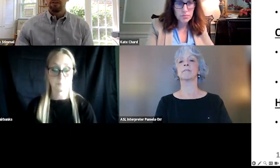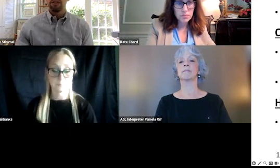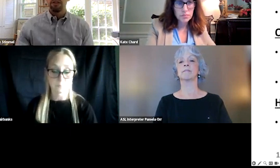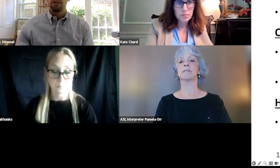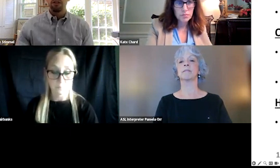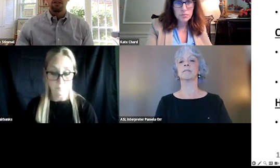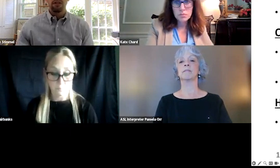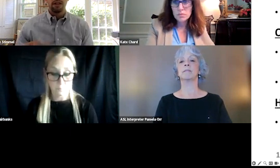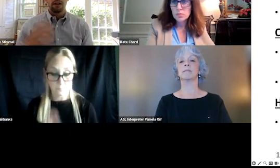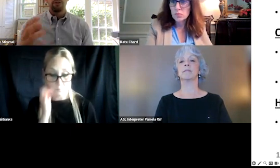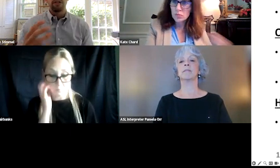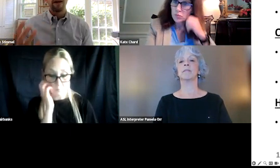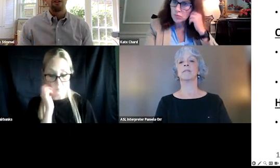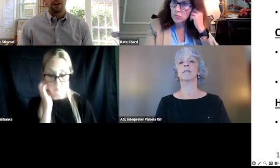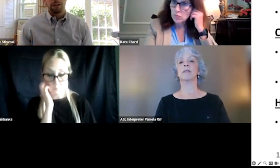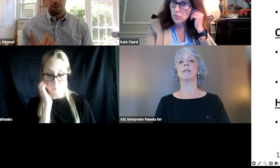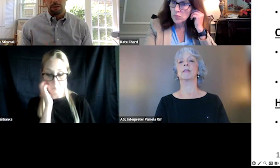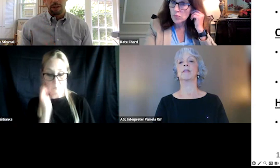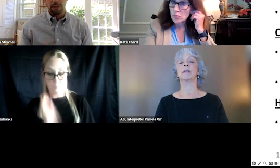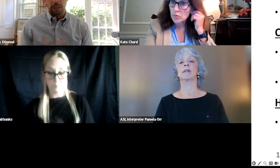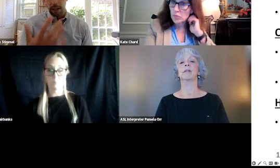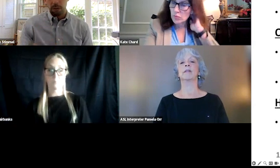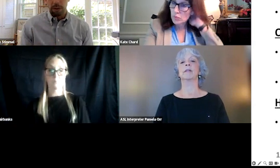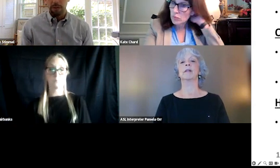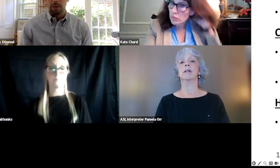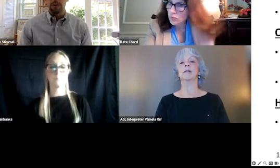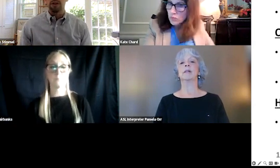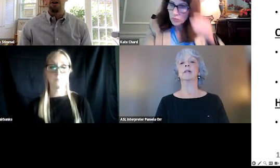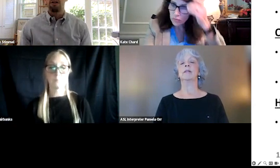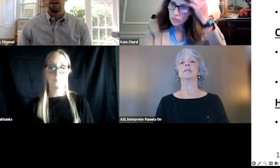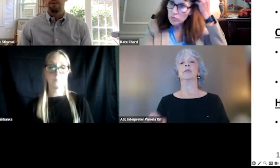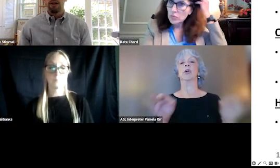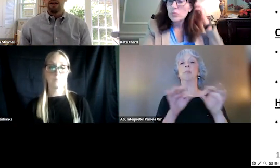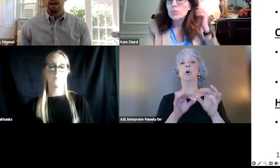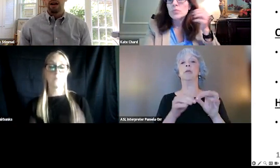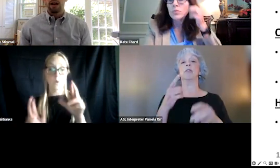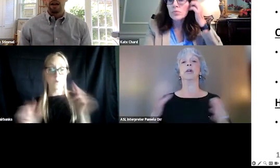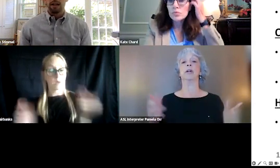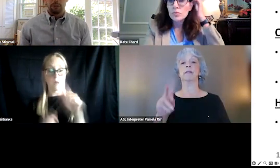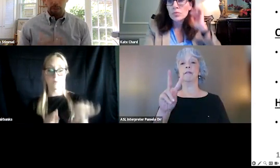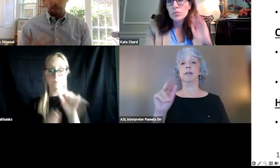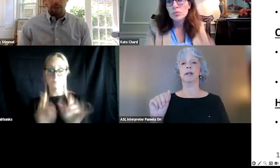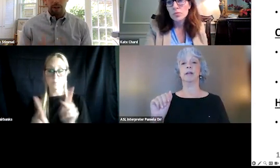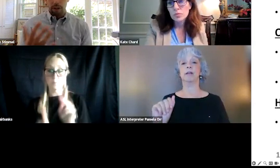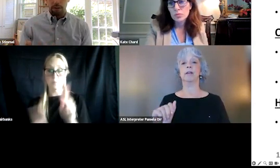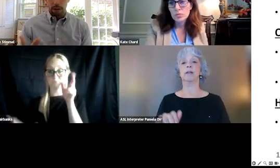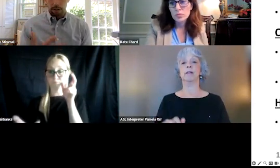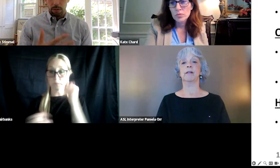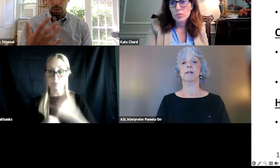So these issues then are really a paramount concern for us at VA, and hopefully all of you on the call as treatment providers and other other folks